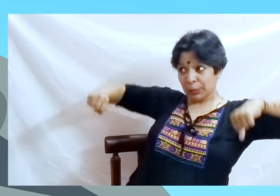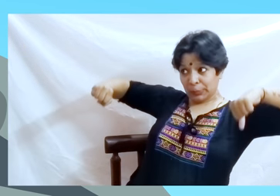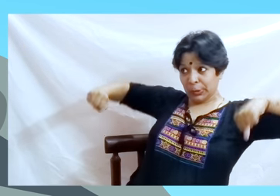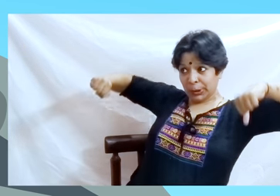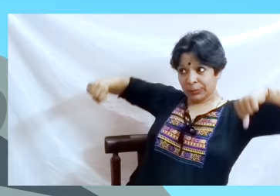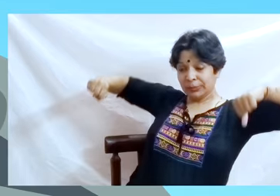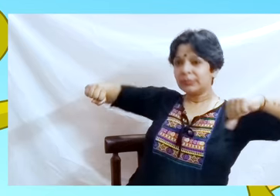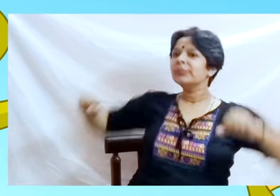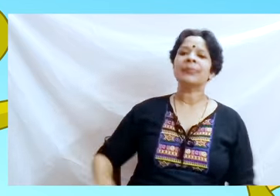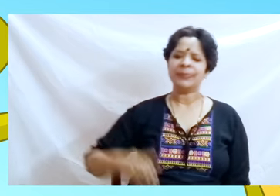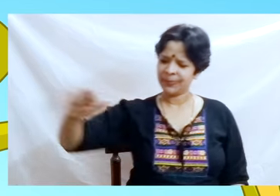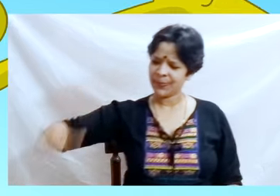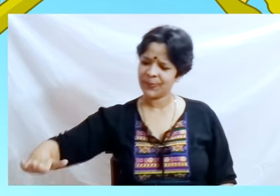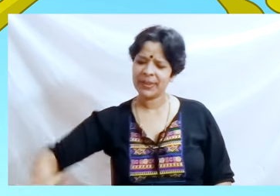“Much much bigger than you”